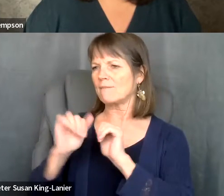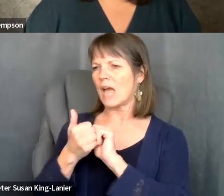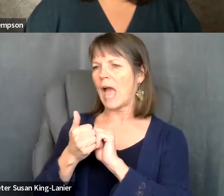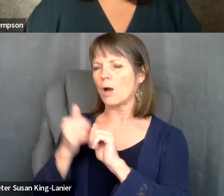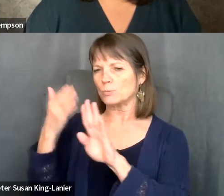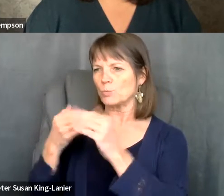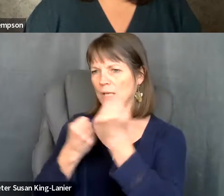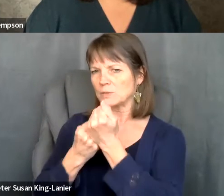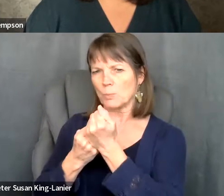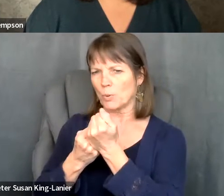Michael Smith: um